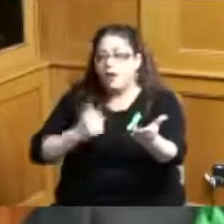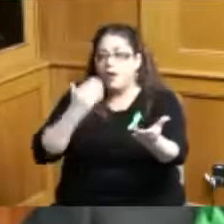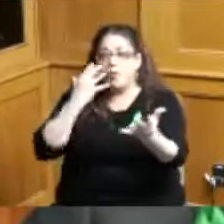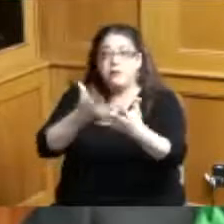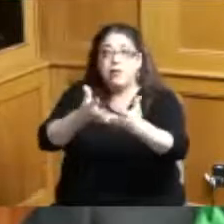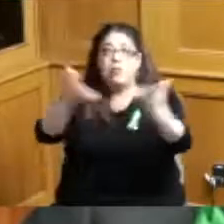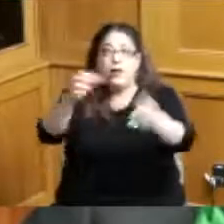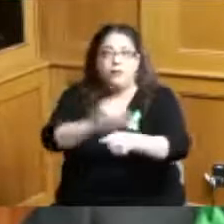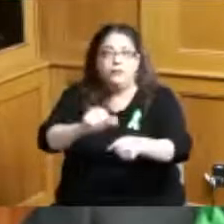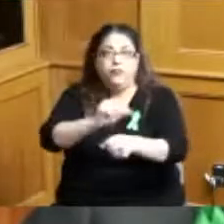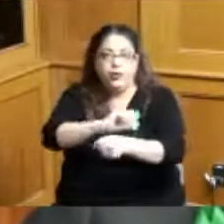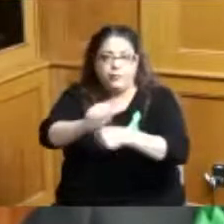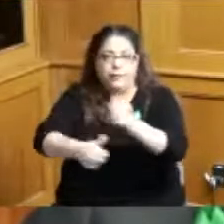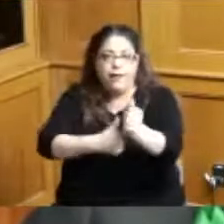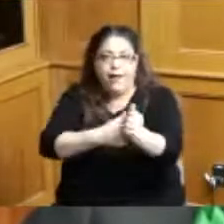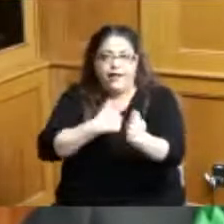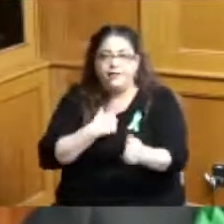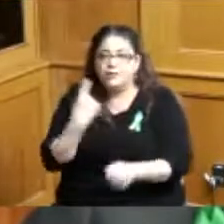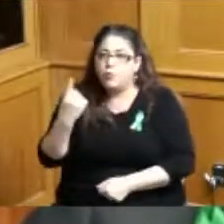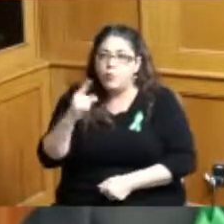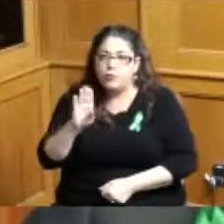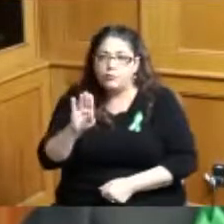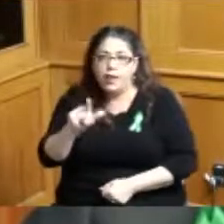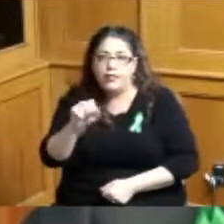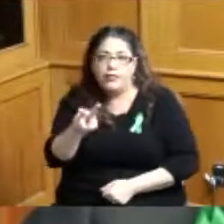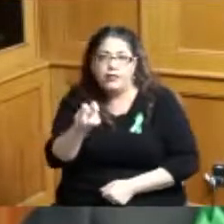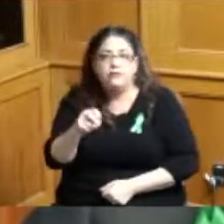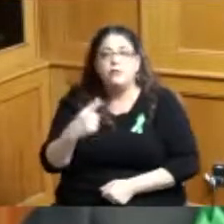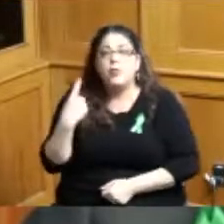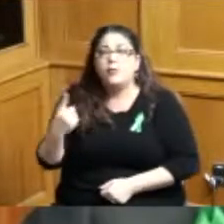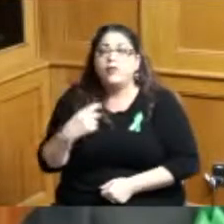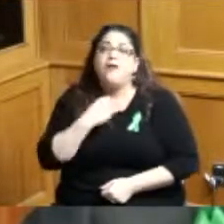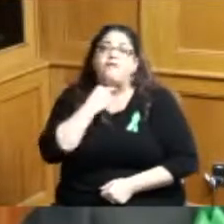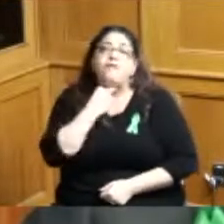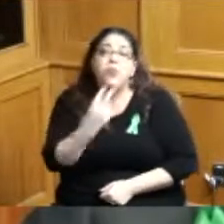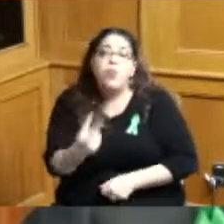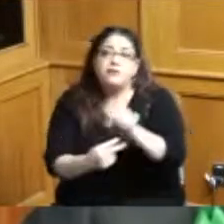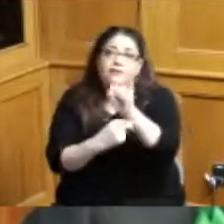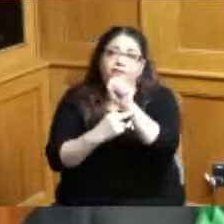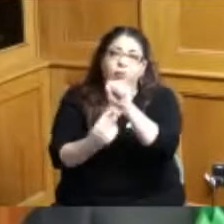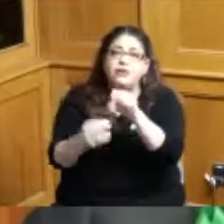of work but this will allow us to have a voice the state foundation and also receive the dollars once